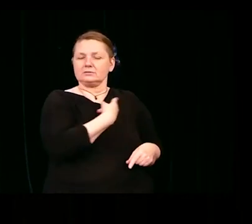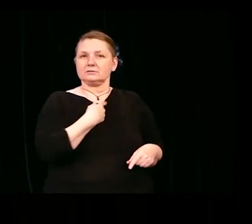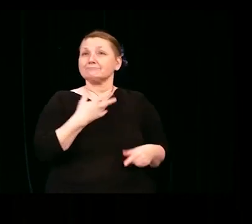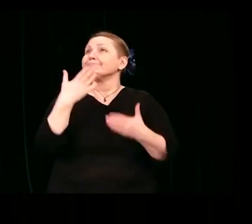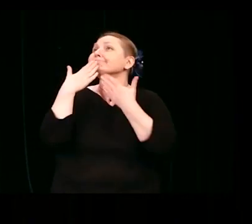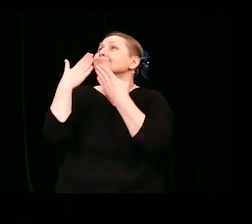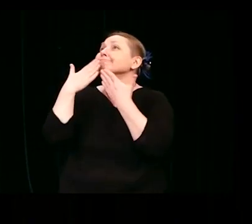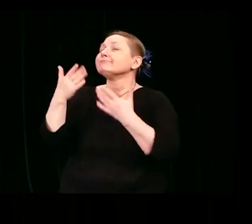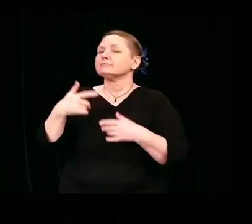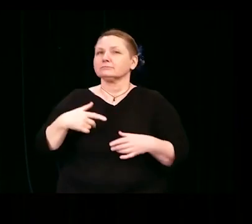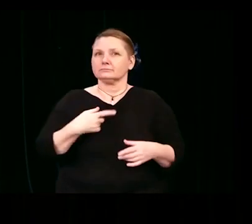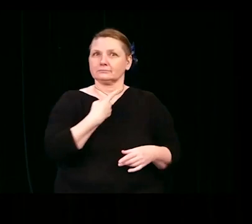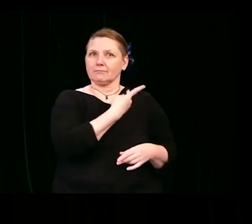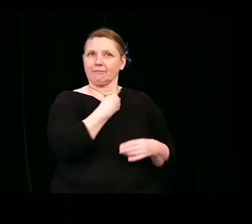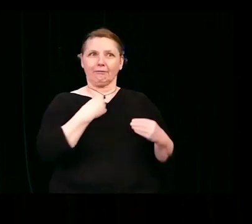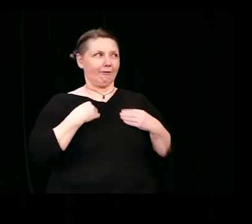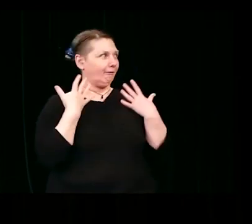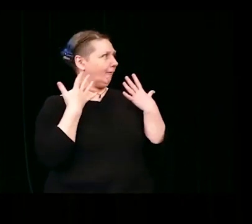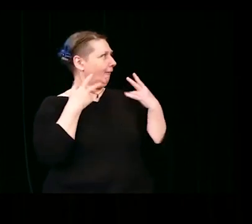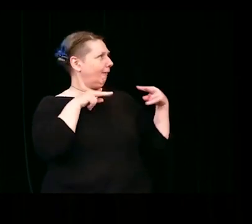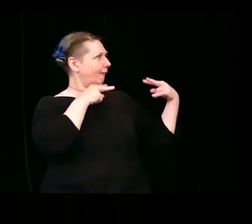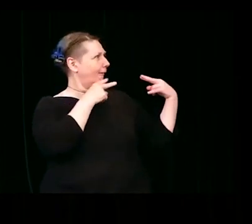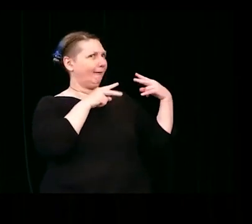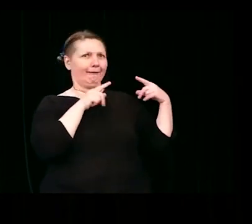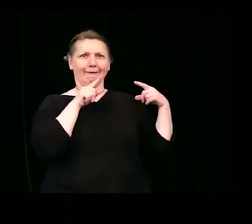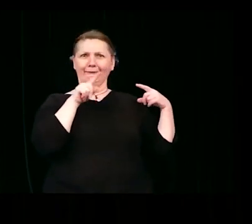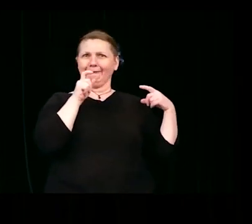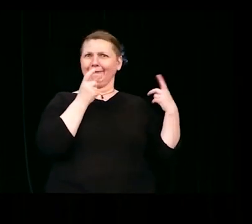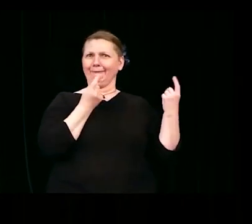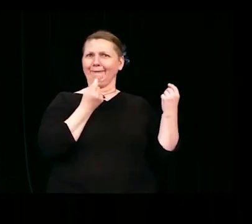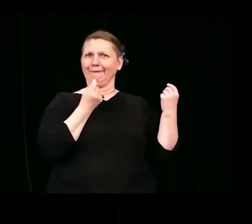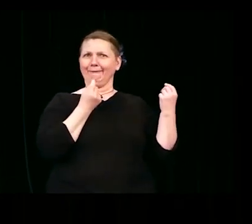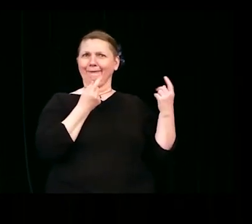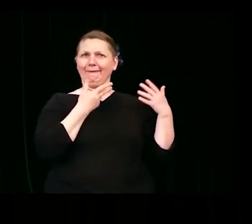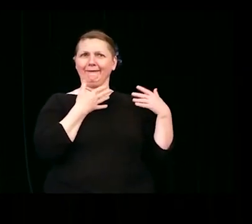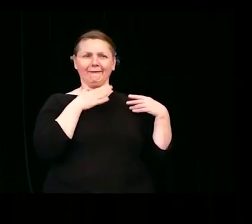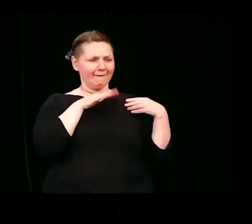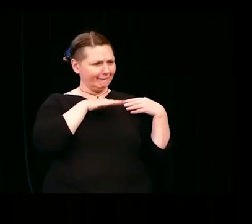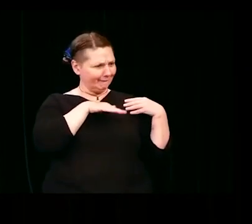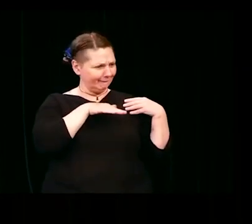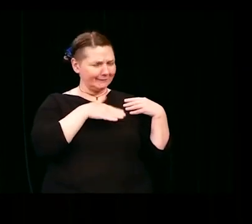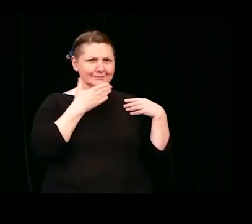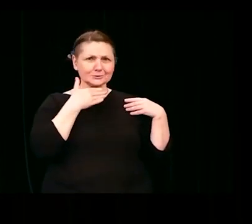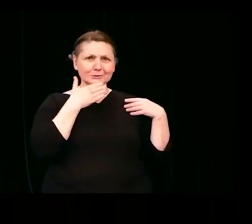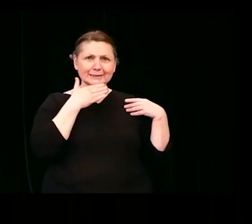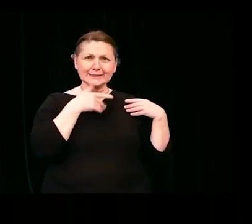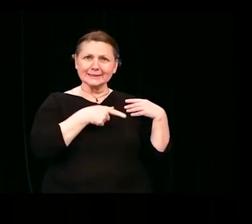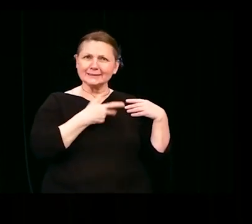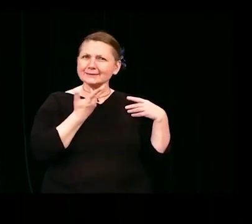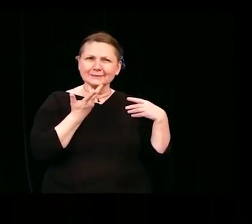Overjoyed, but a little confused, we looked at each other before asking, "Alejandra,